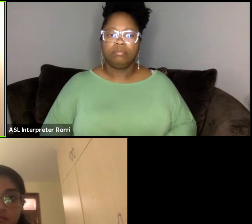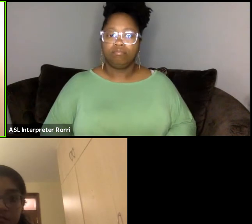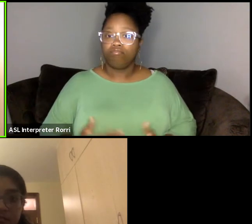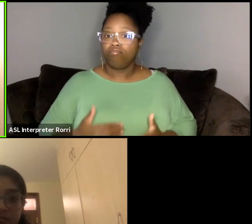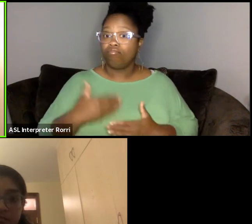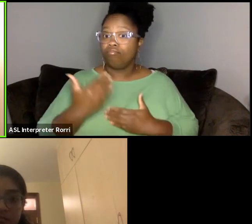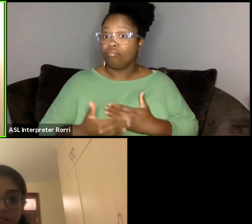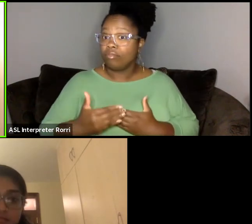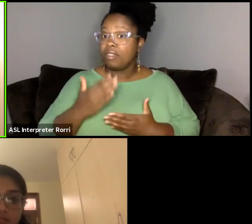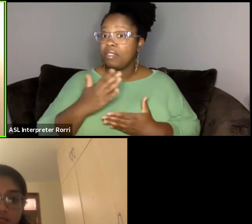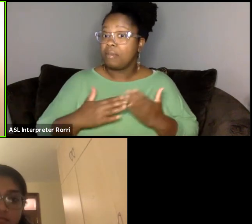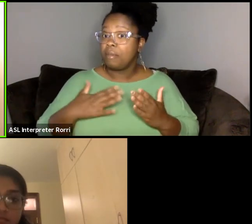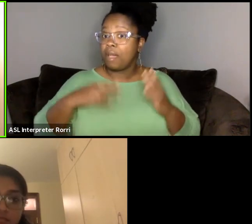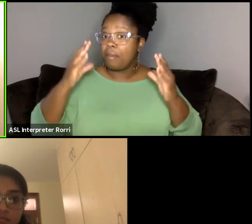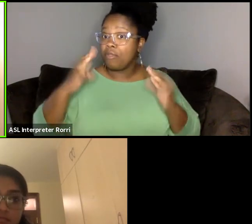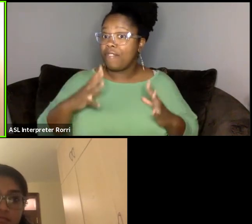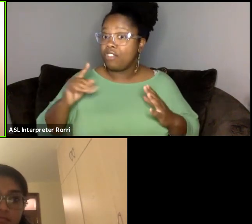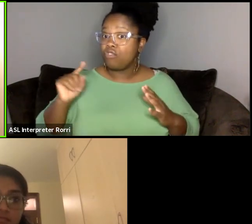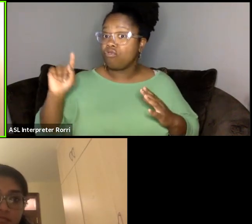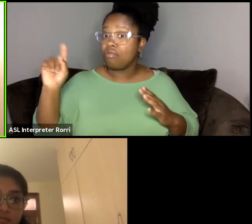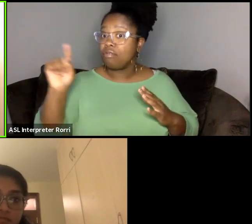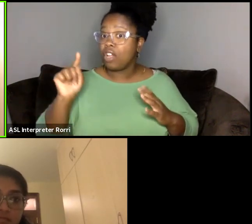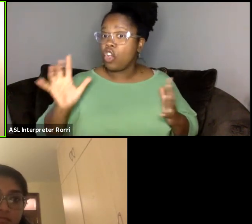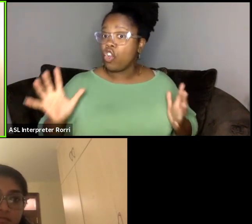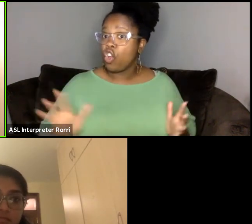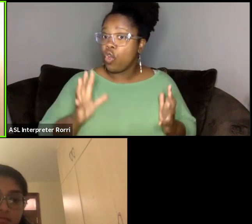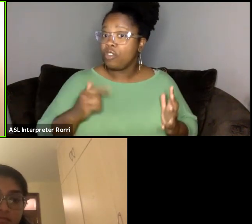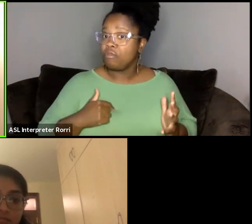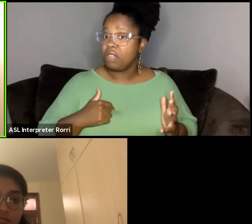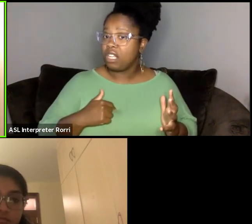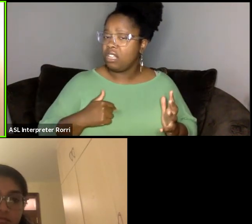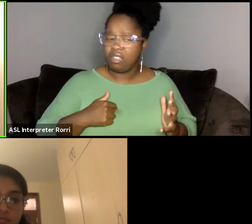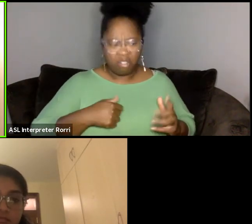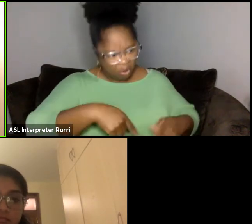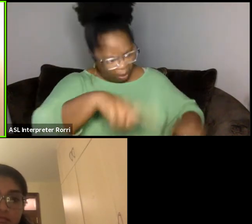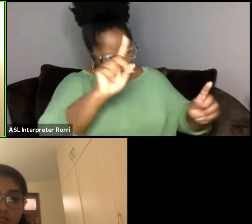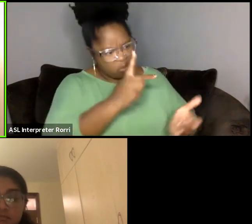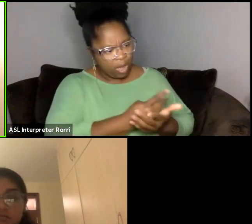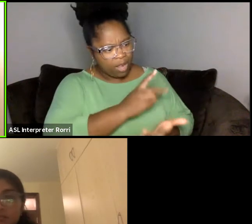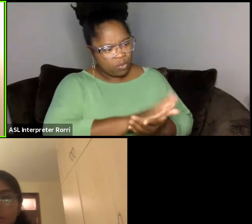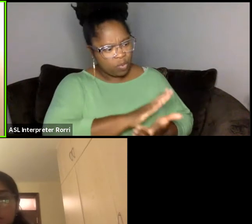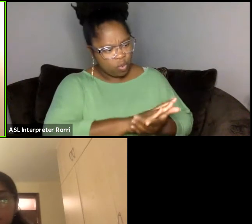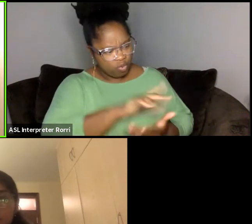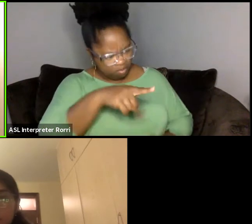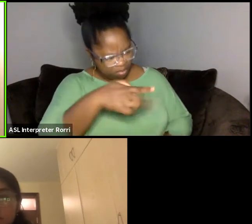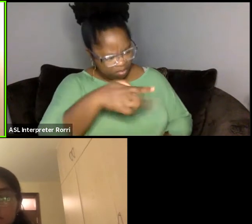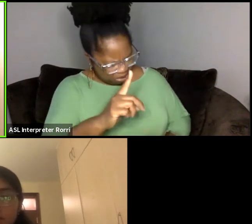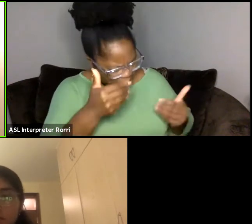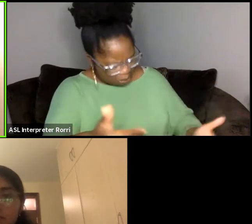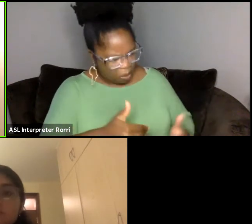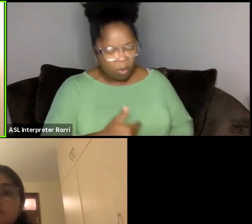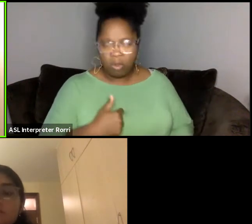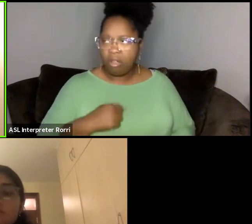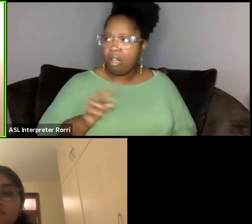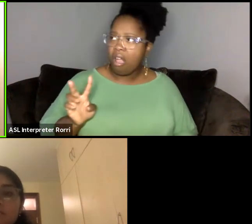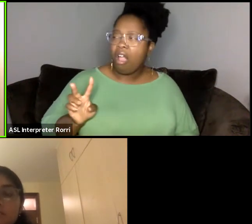who had encouraged me to go to graduate school and to pursue a doctorate, and at the time,